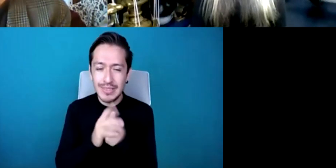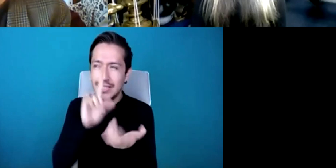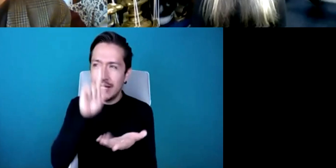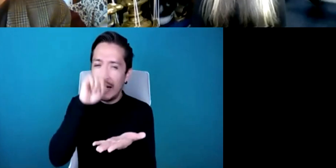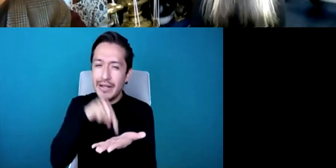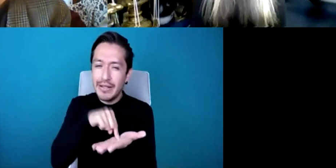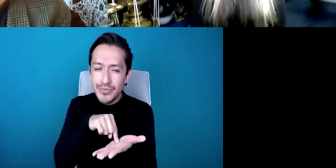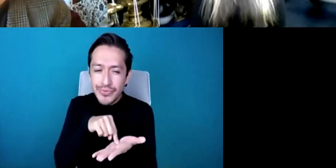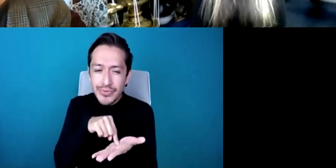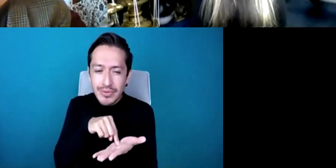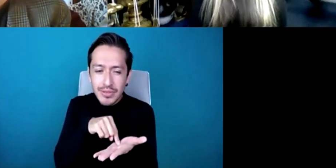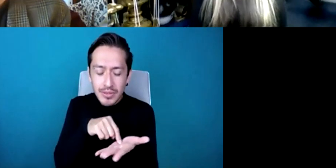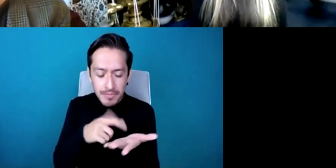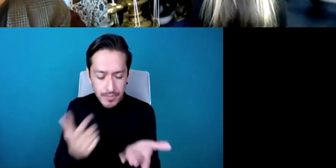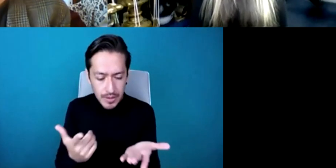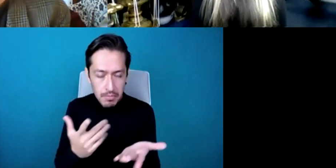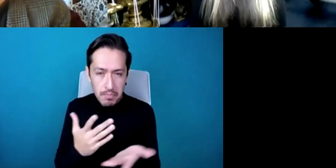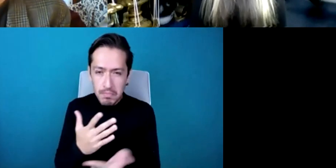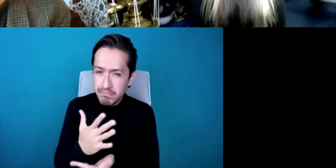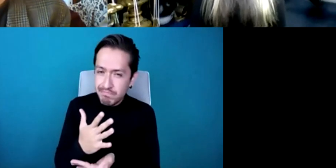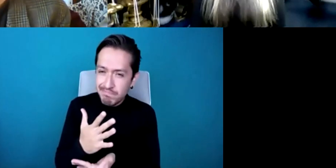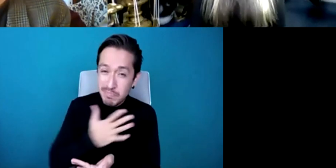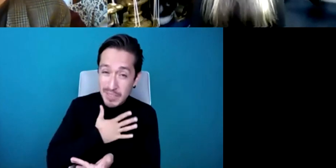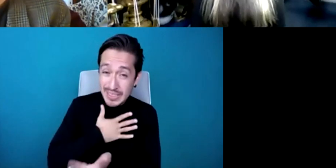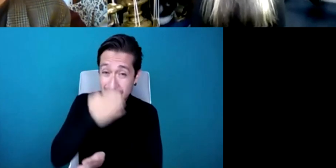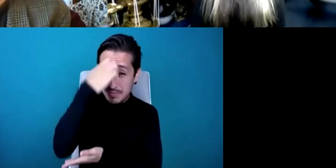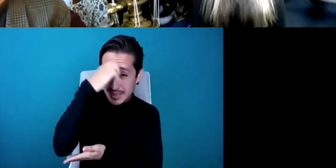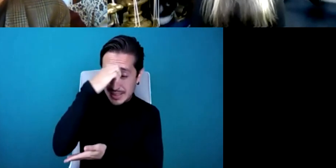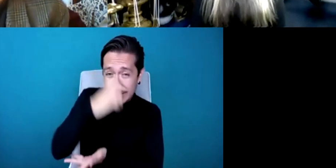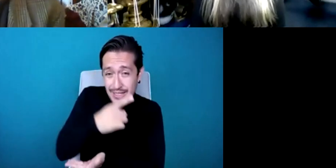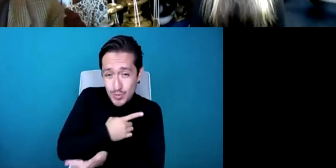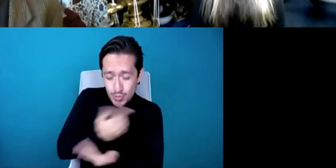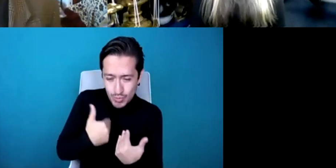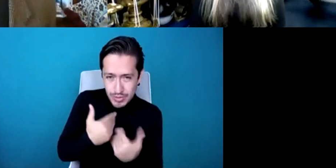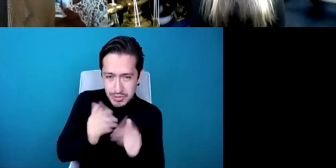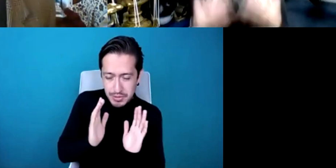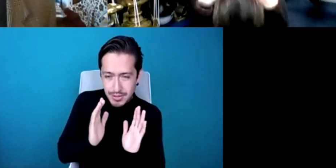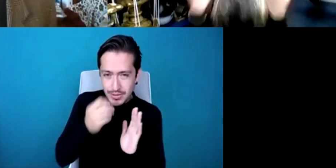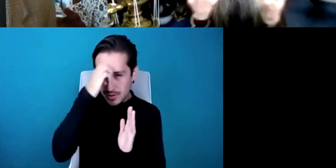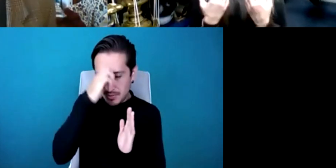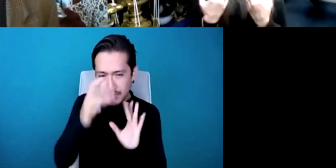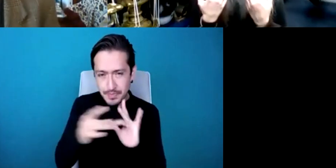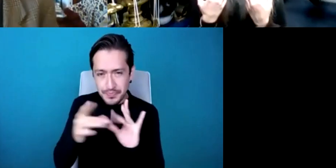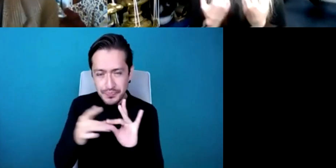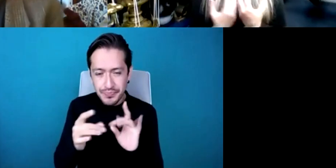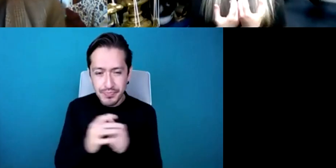with my own experience and I feel that the classic example that I've experienced myself was from my